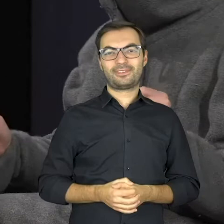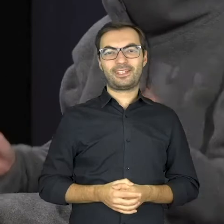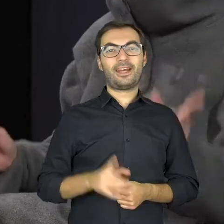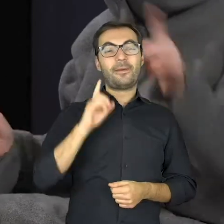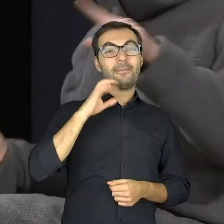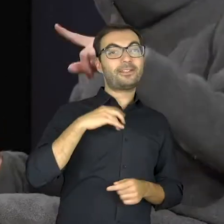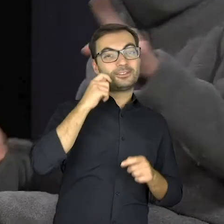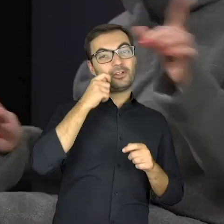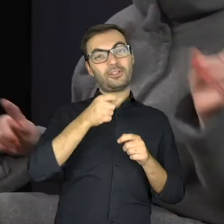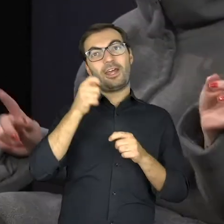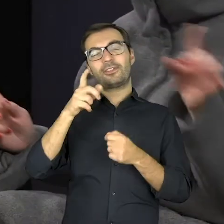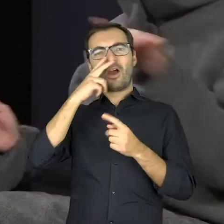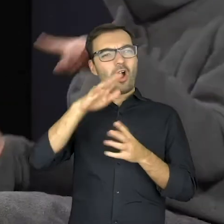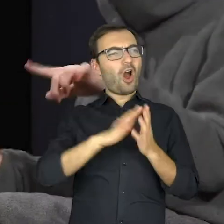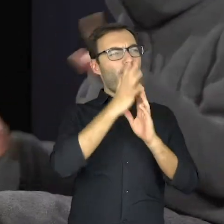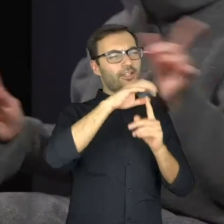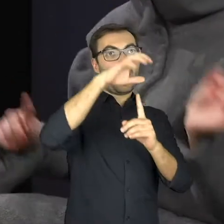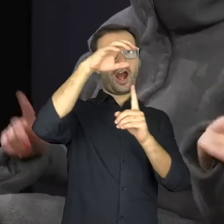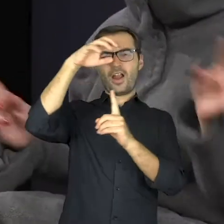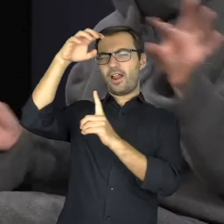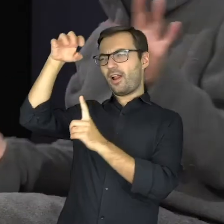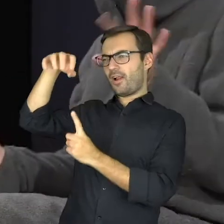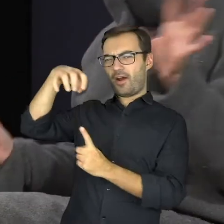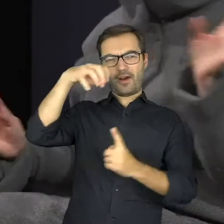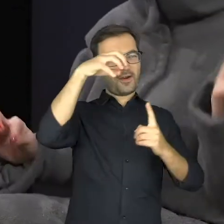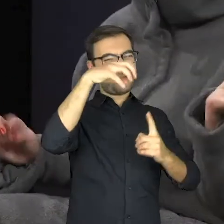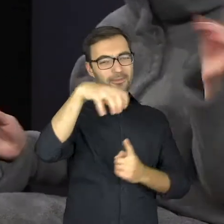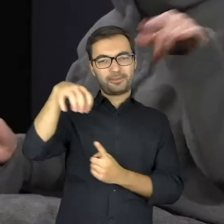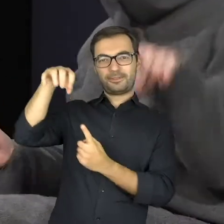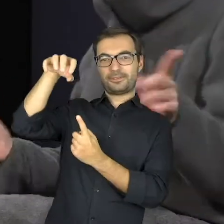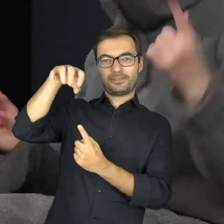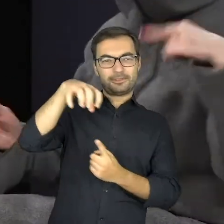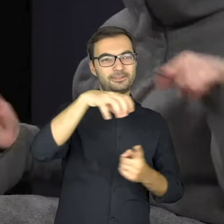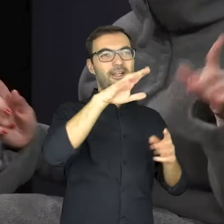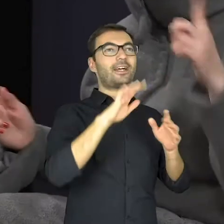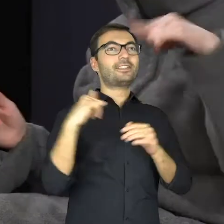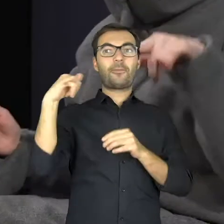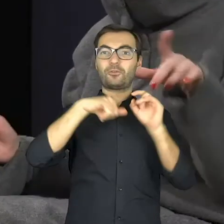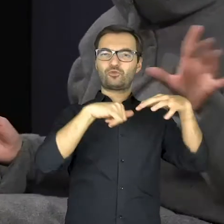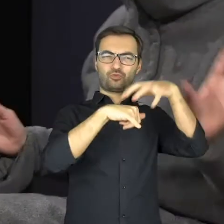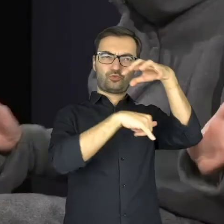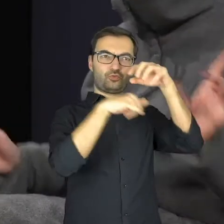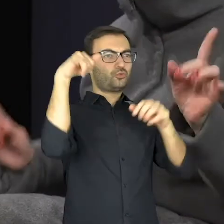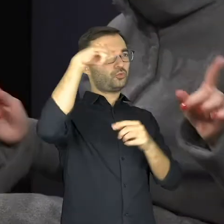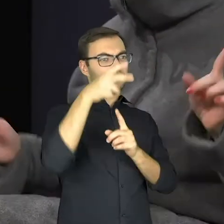Mr. Eyeglass, when he saw a fire he jumped with parachute with a desire to catch on a camera and a picture obtain